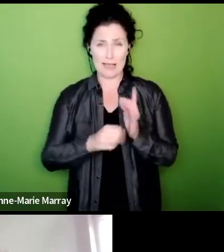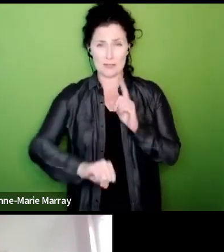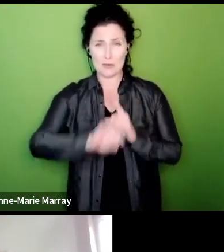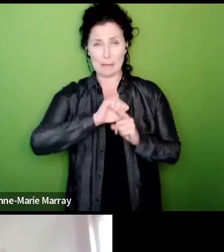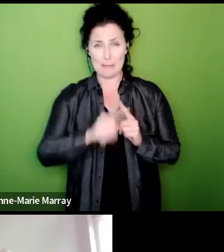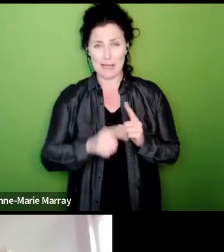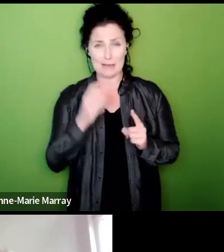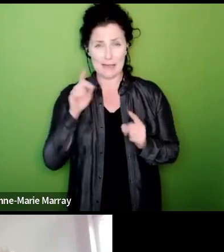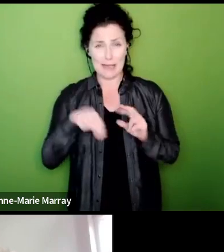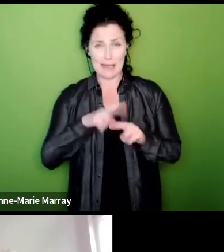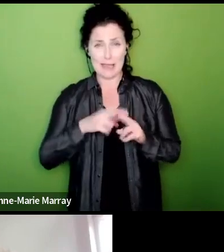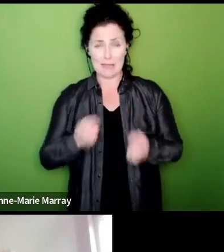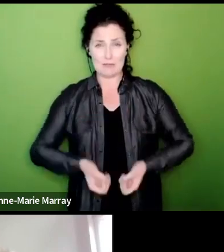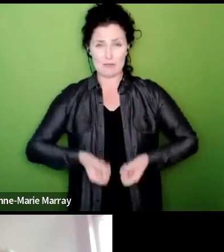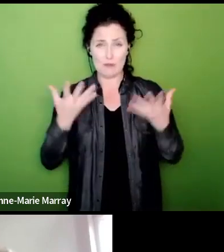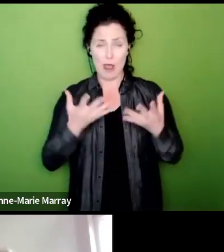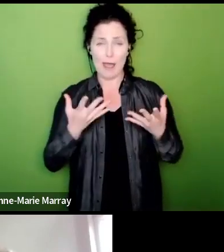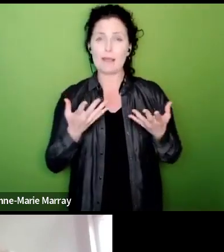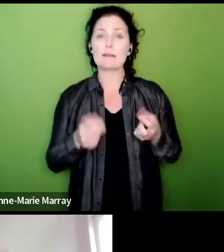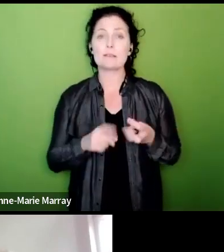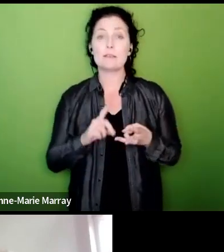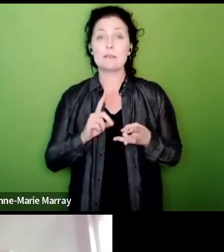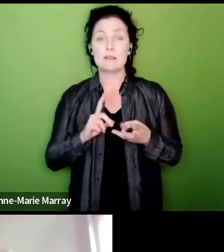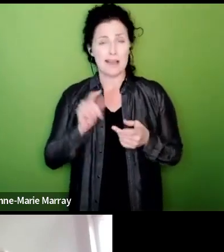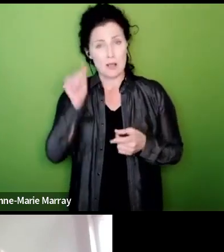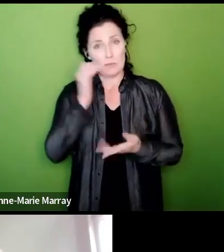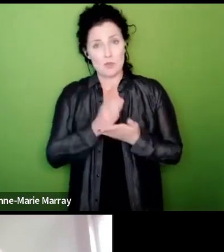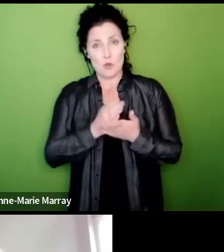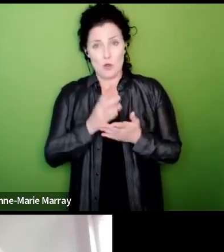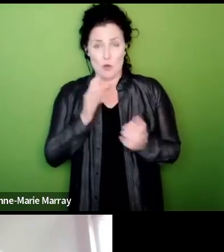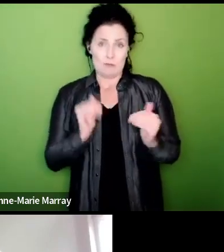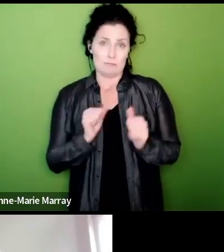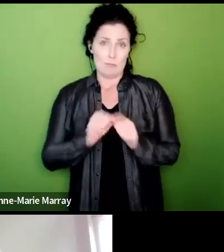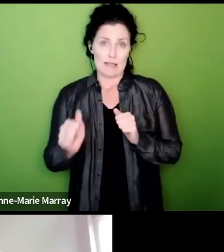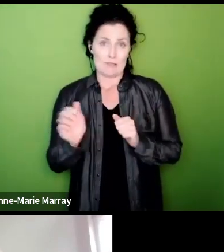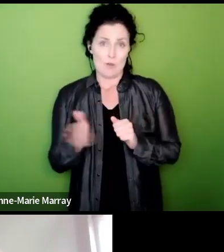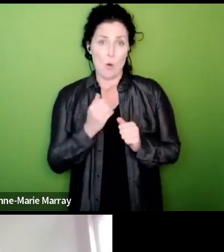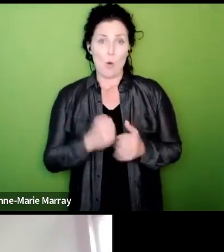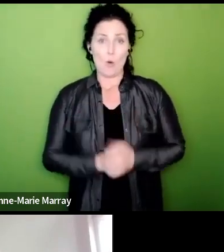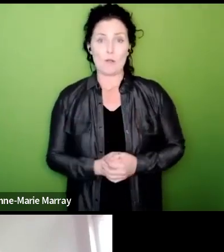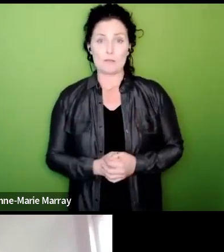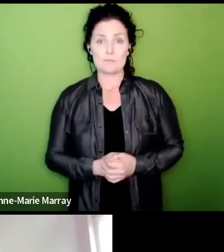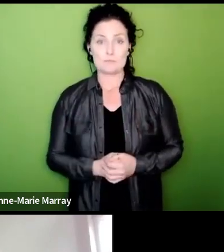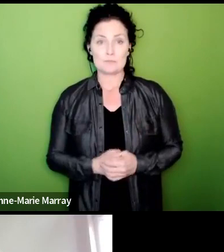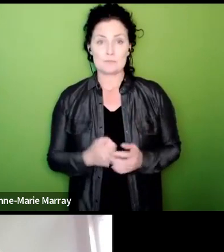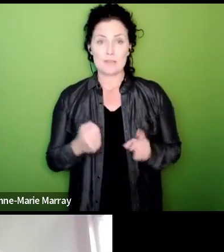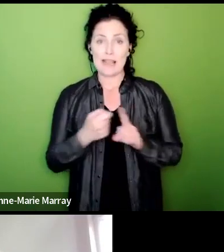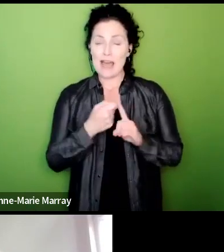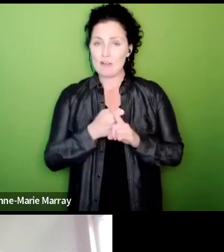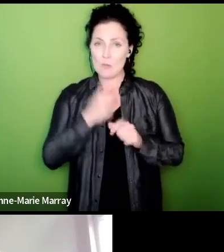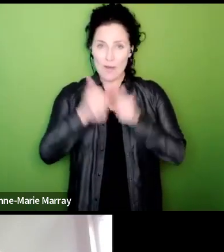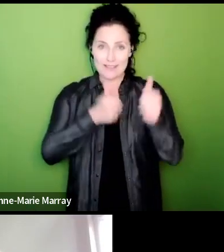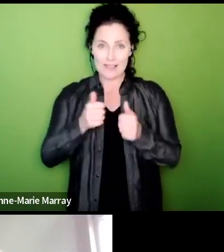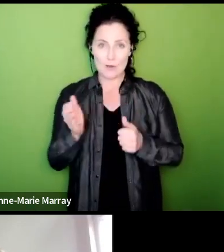Karen Alderson excellent work Home Office comrades very well done everyone John Jameson a big thanks